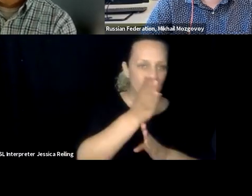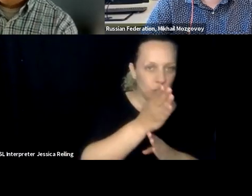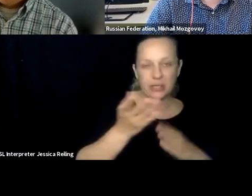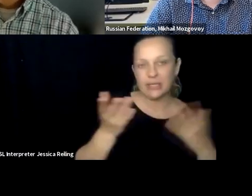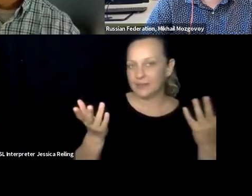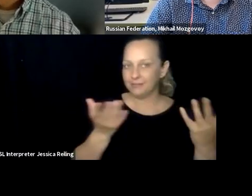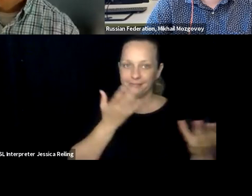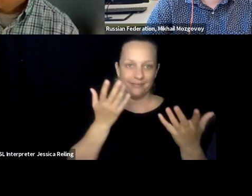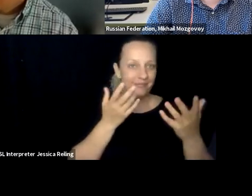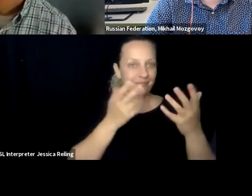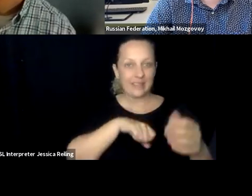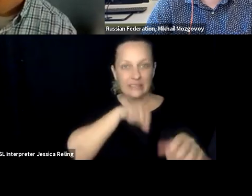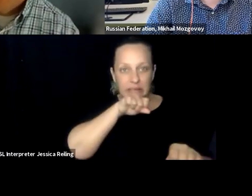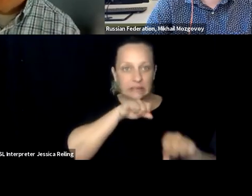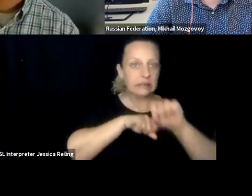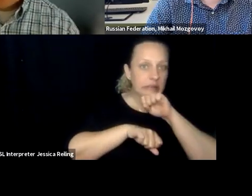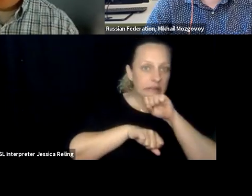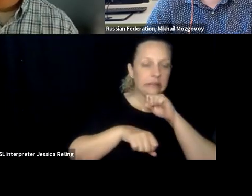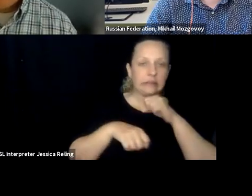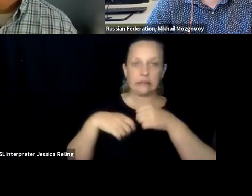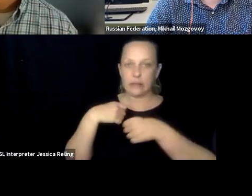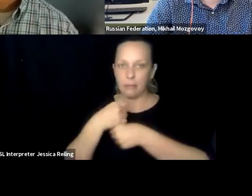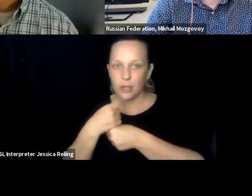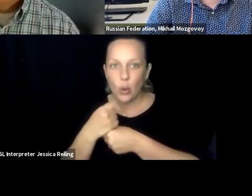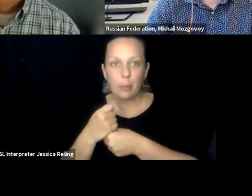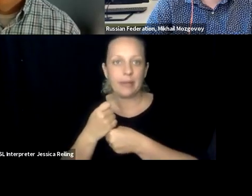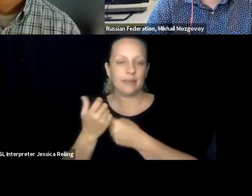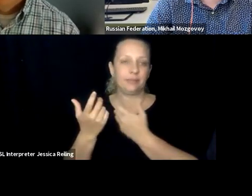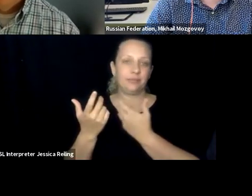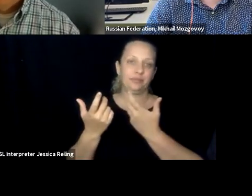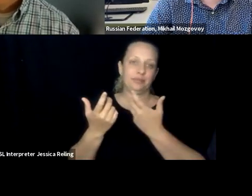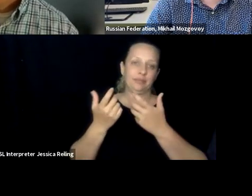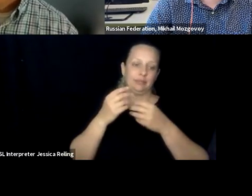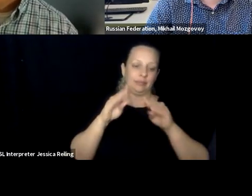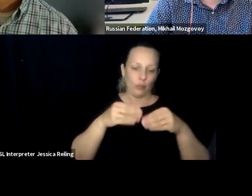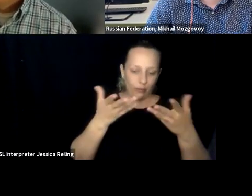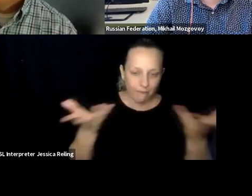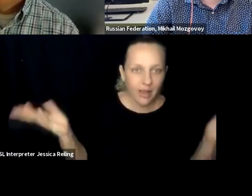many challenges, and fast ongoing changes, technological,